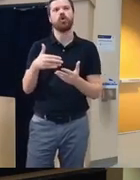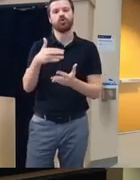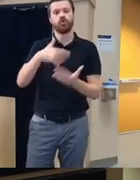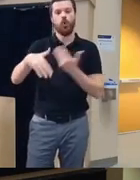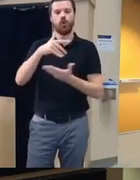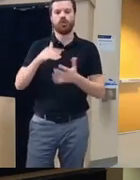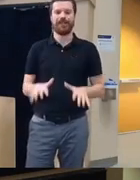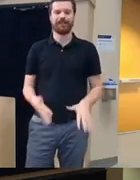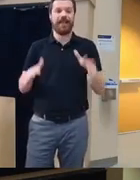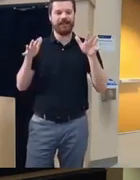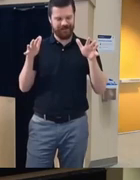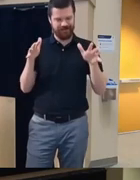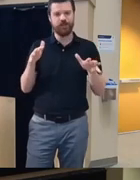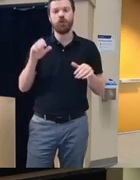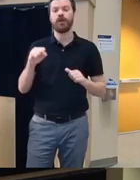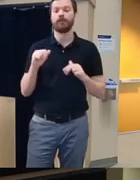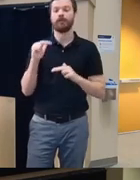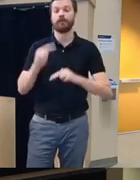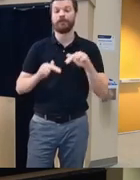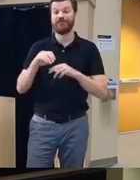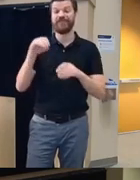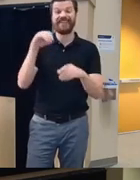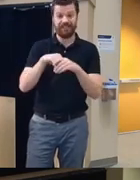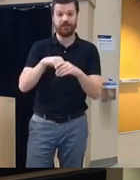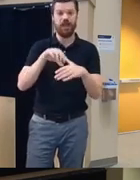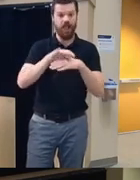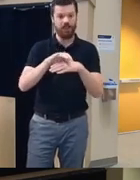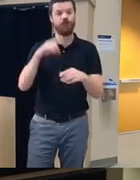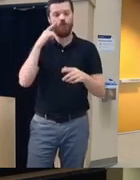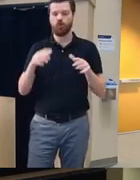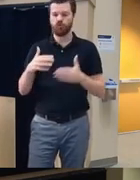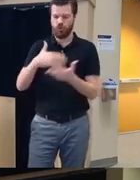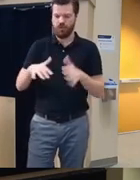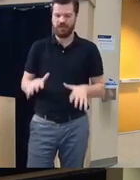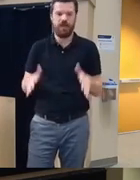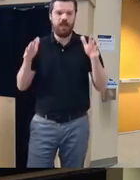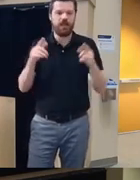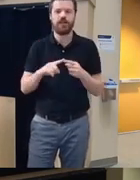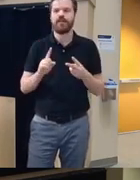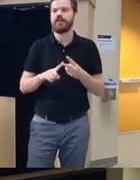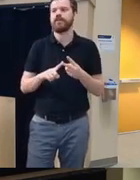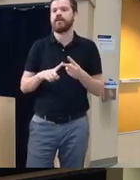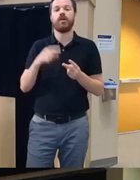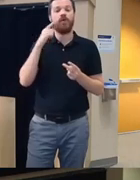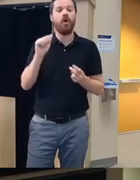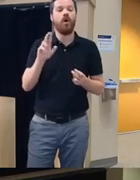build in content into the platform for social anxiety or you know autism spectrum that is D